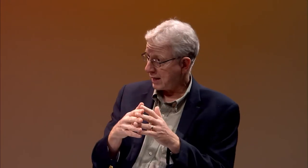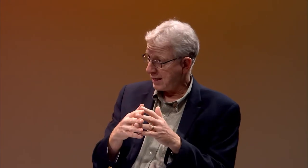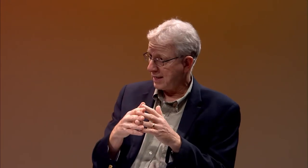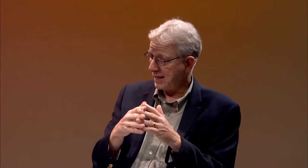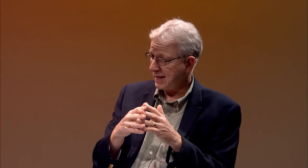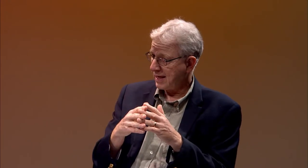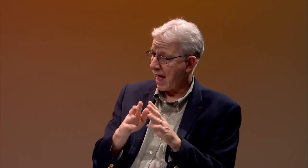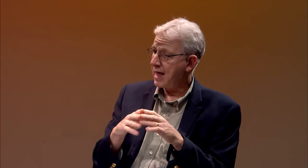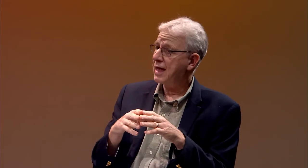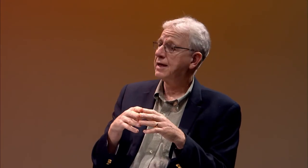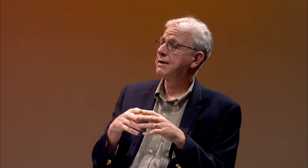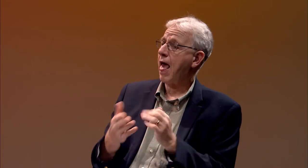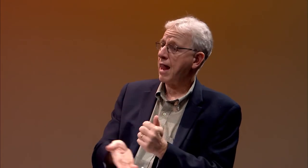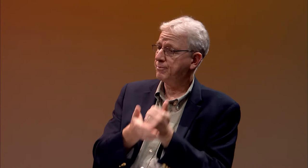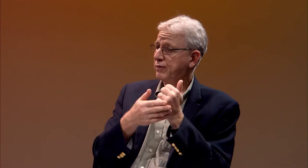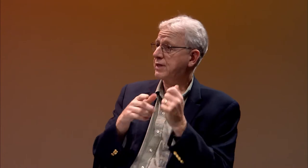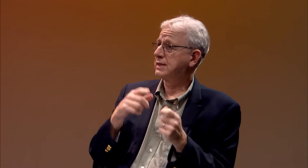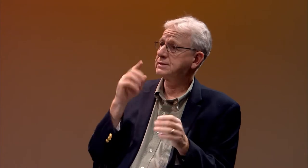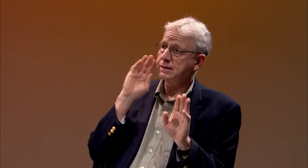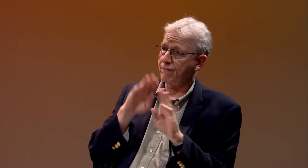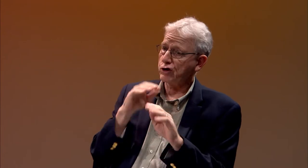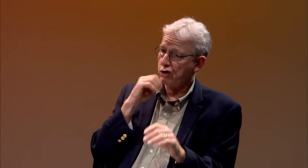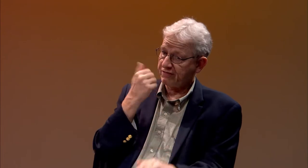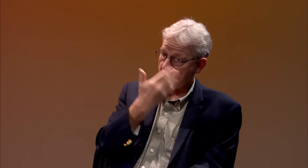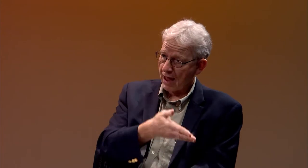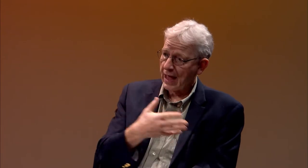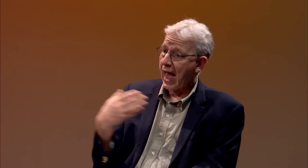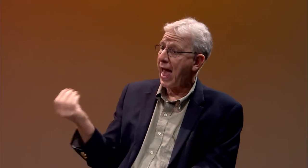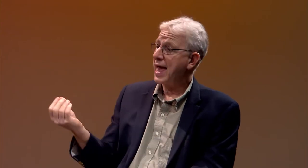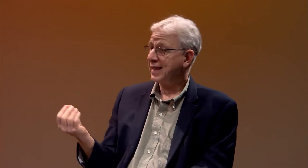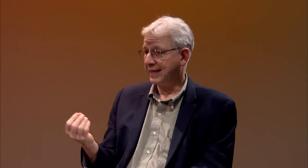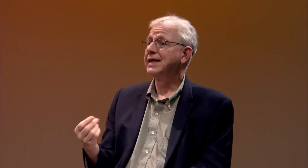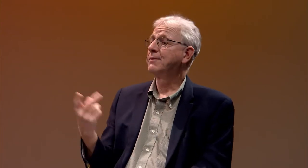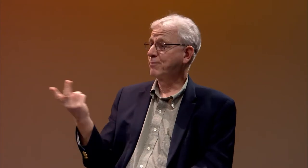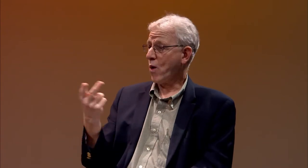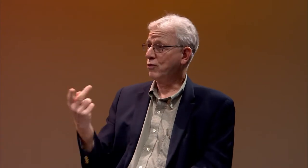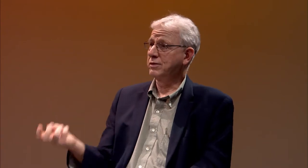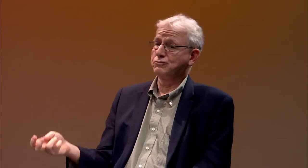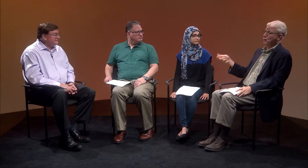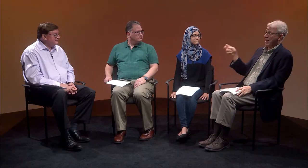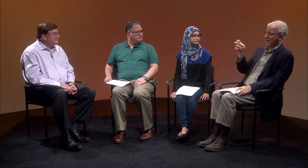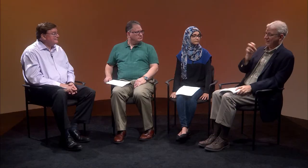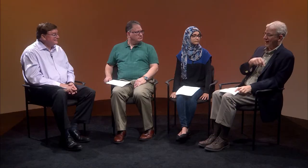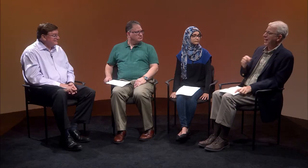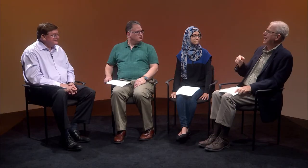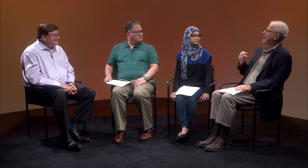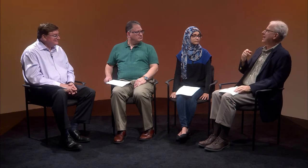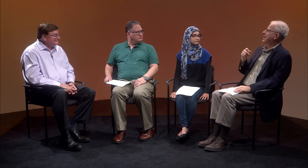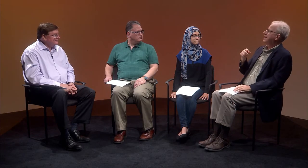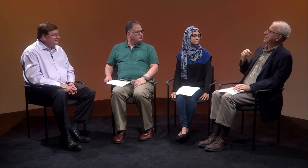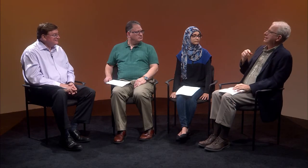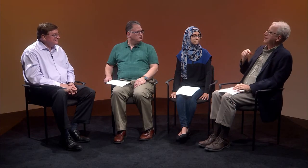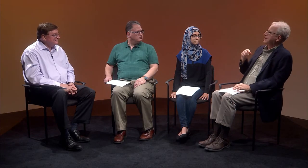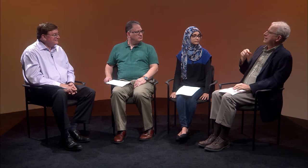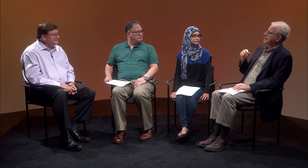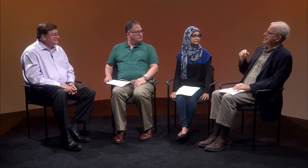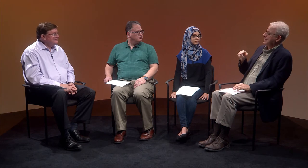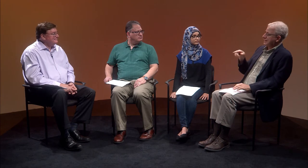And Gallaudet proposed to Laurent Clerc to come back to America with him to help the deaf children.